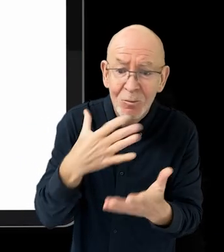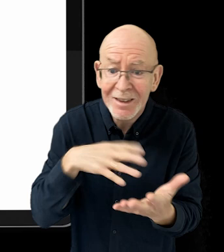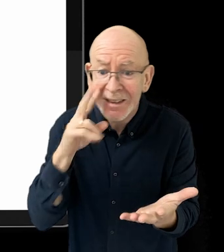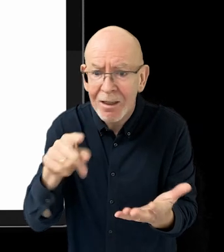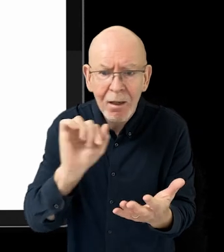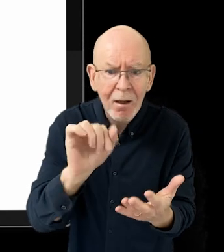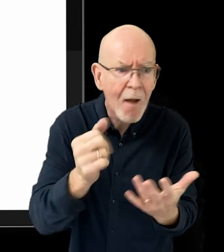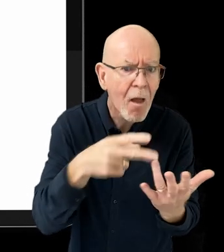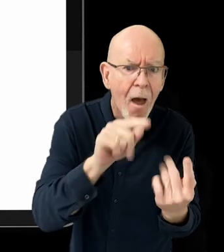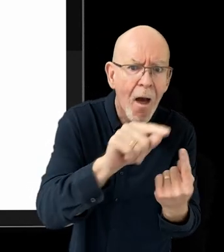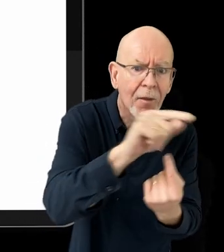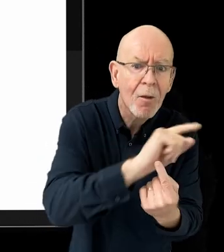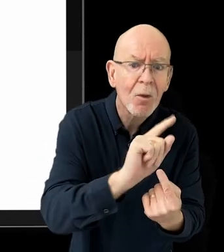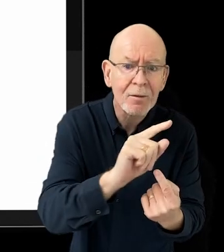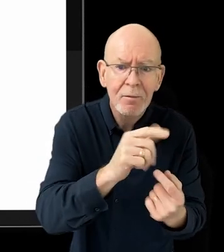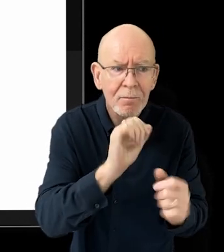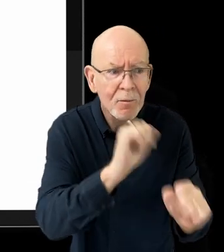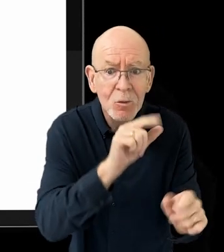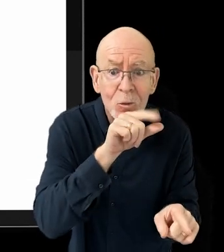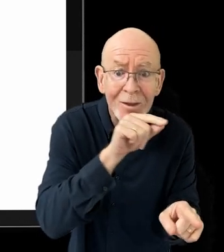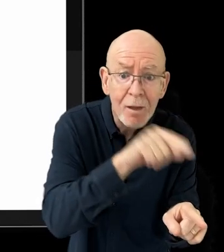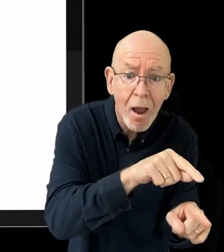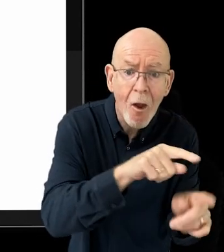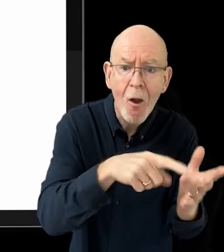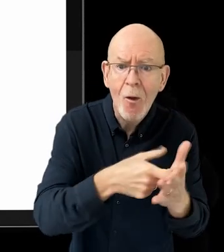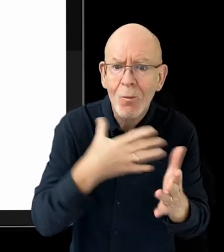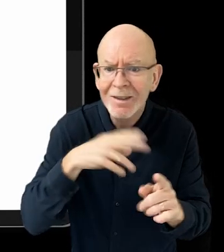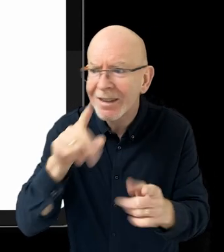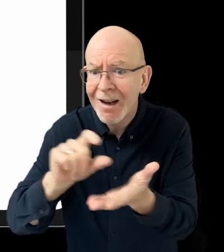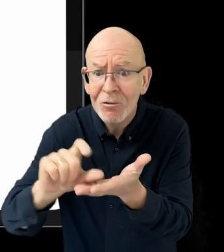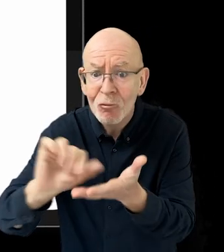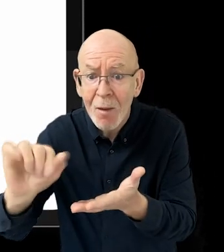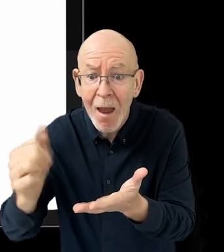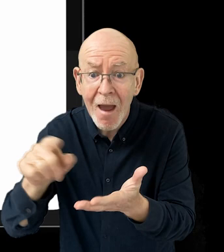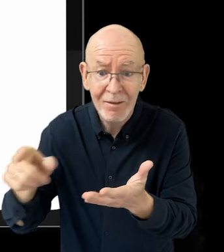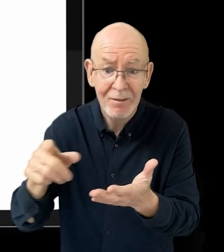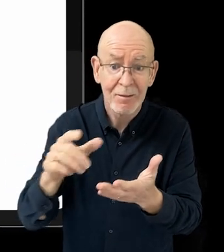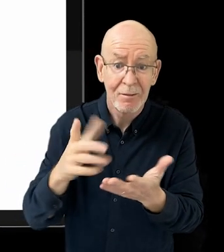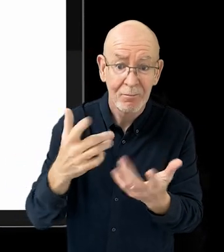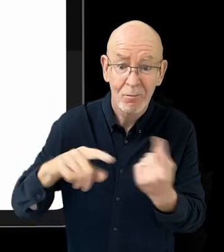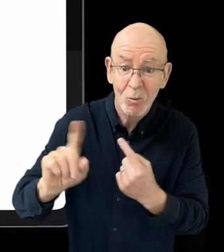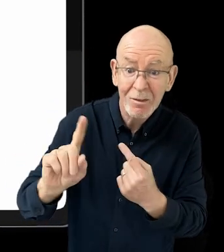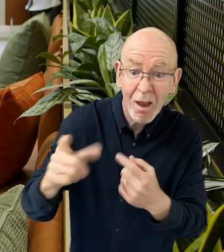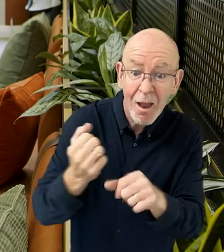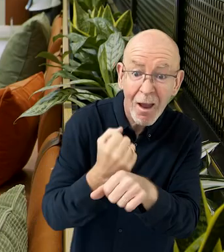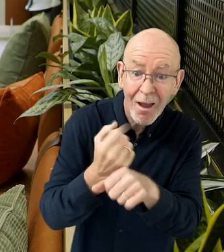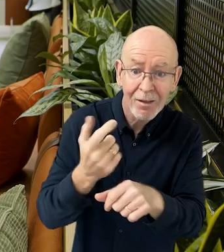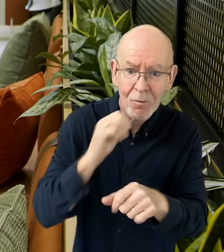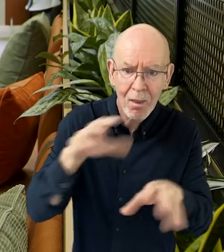you may wanna see the tweets from that podcaster. If you love a particular Twitch creator, maybe you wanna see their Instagram feed. Whatever they make, wherever they make it,